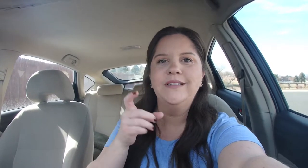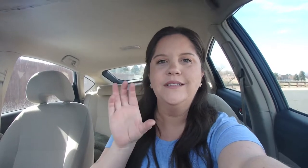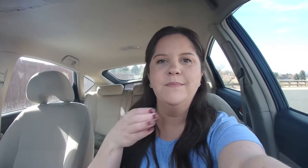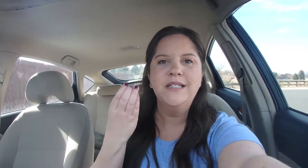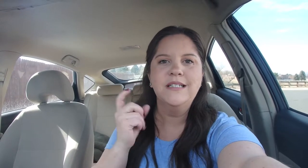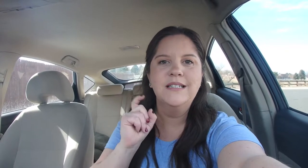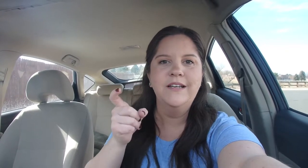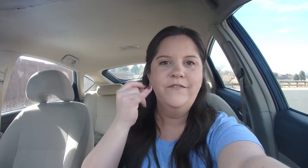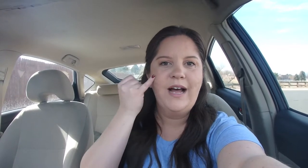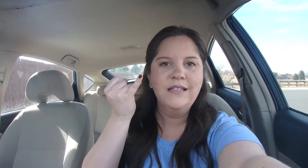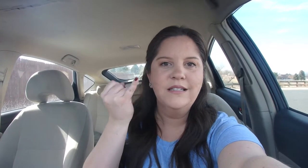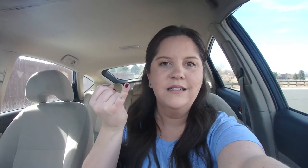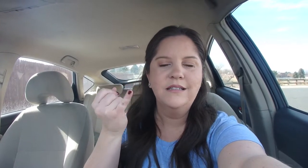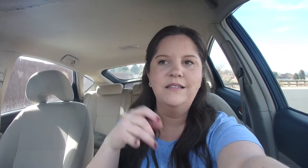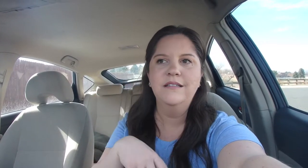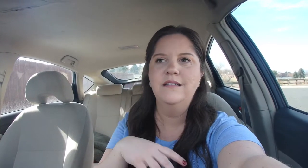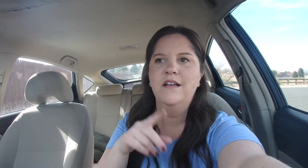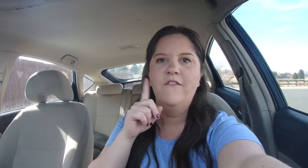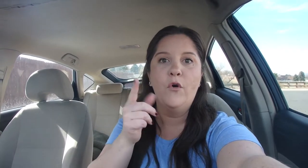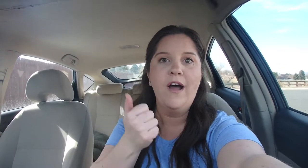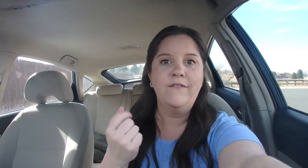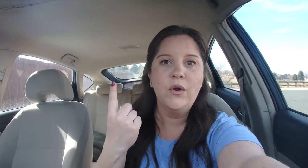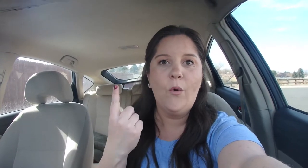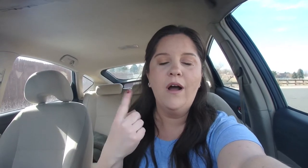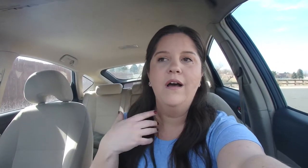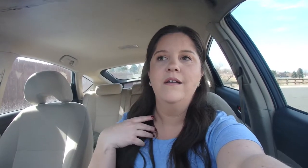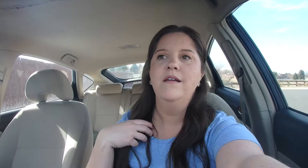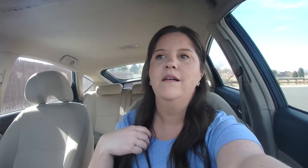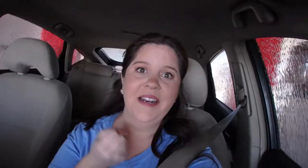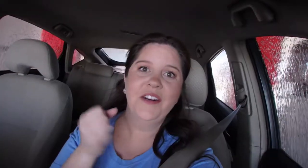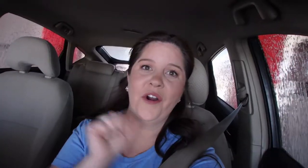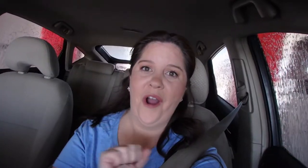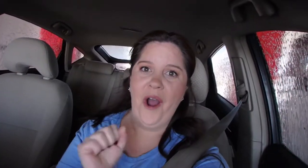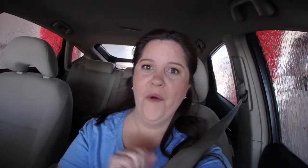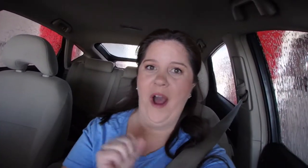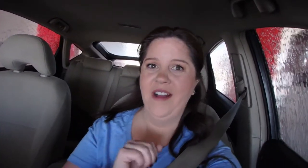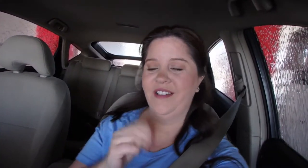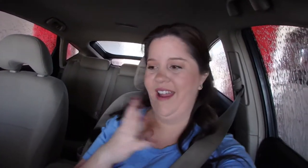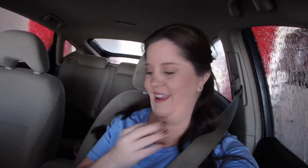Christmas gift idea for everyone. Getting a car wash and